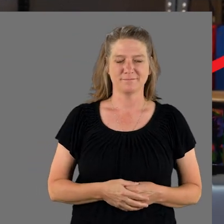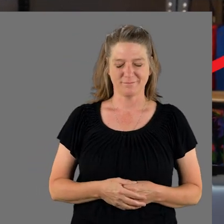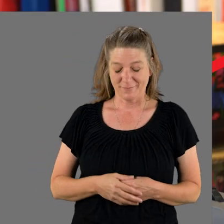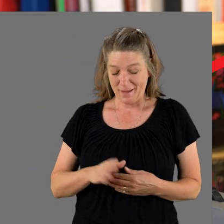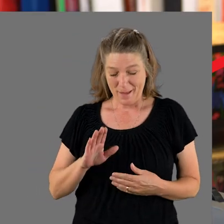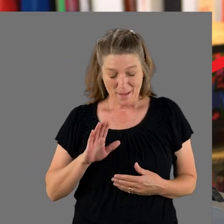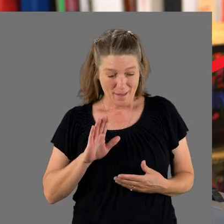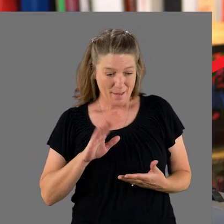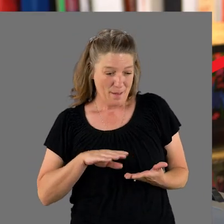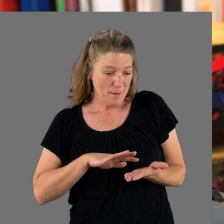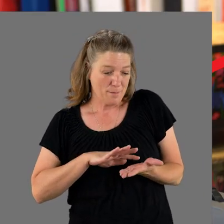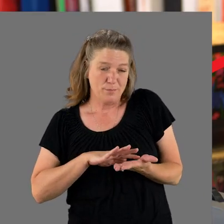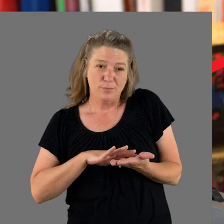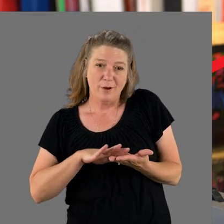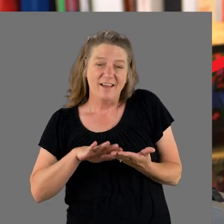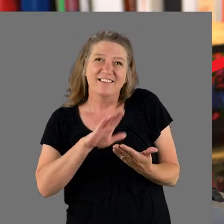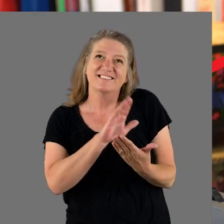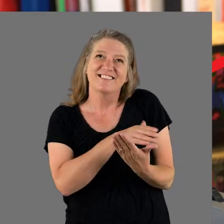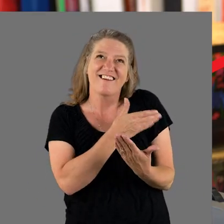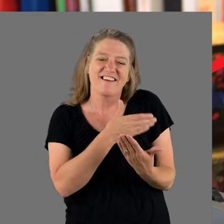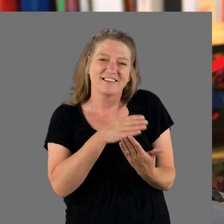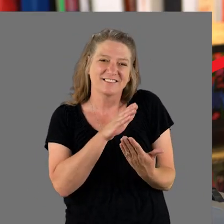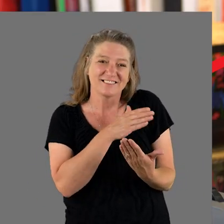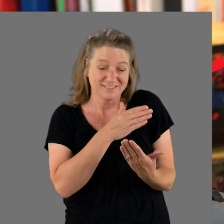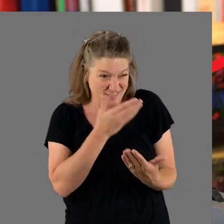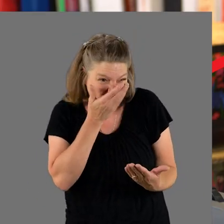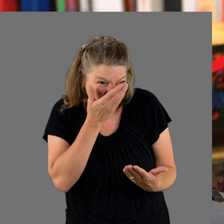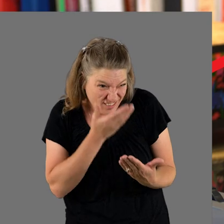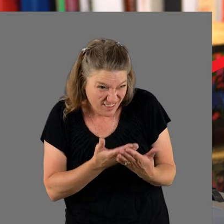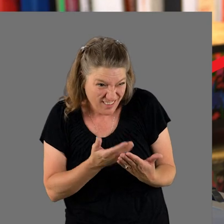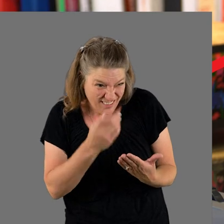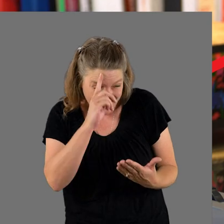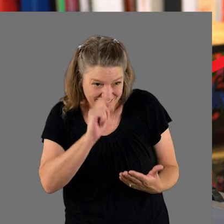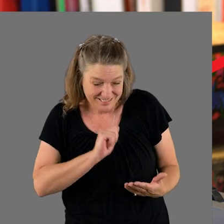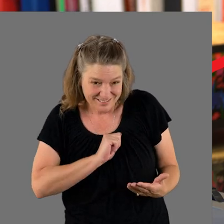Braille songs are really good for me to